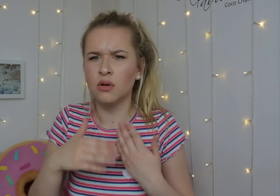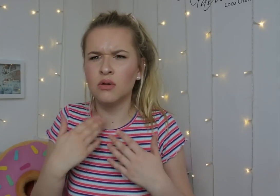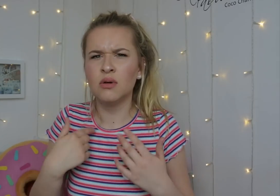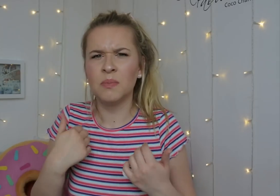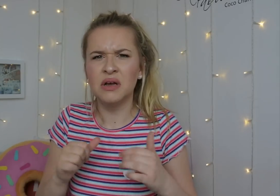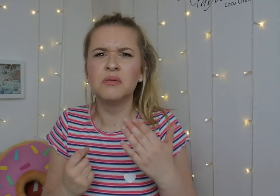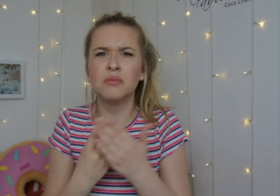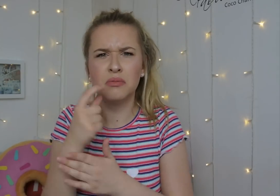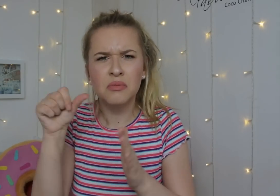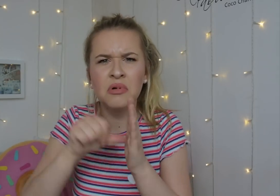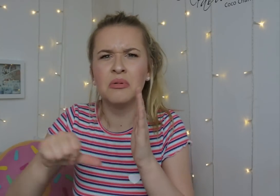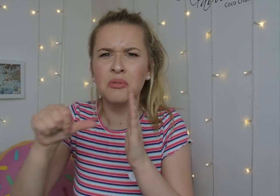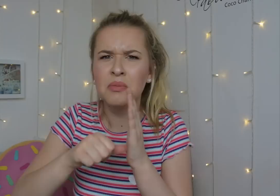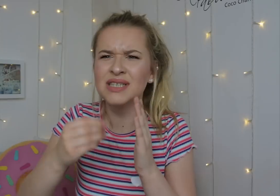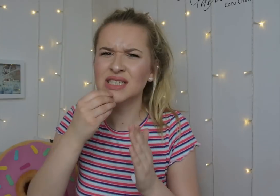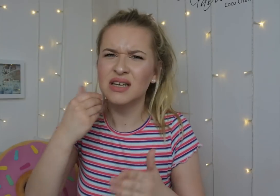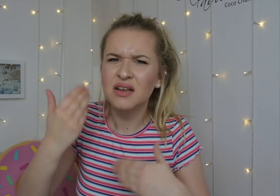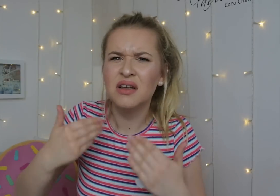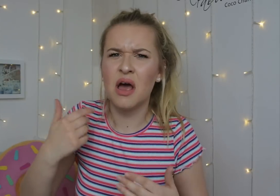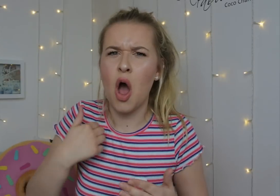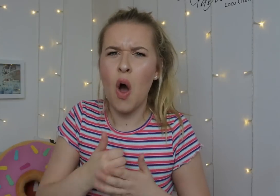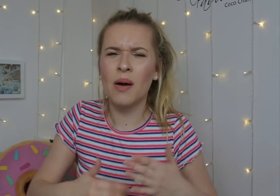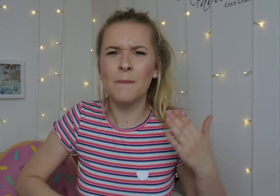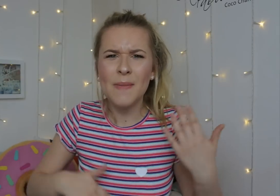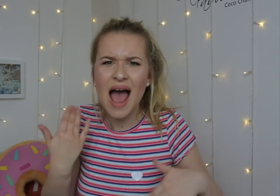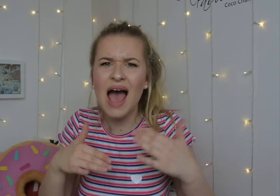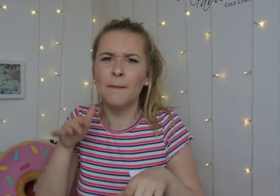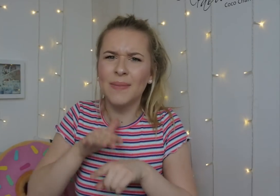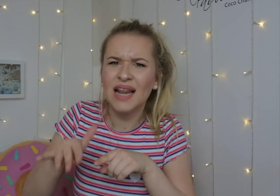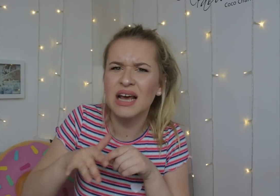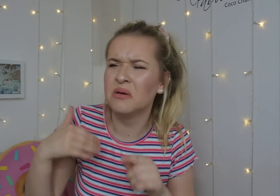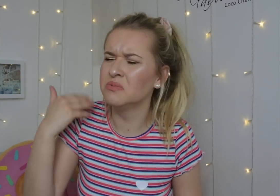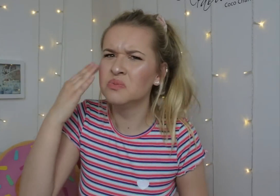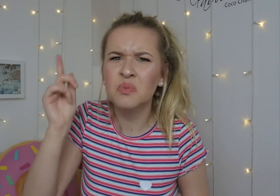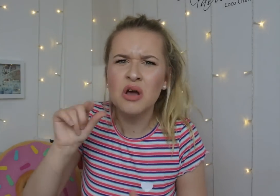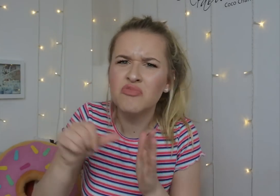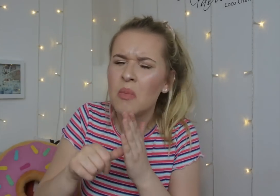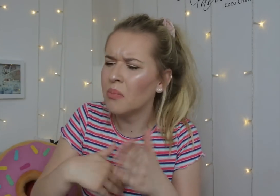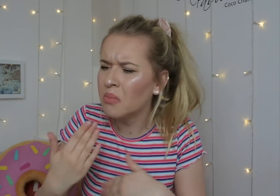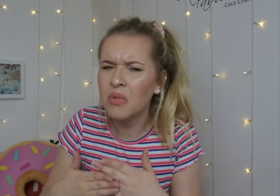I was always having problems with my tummy , being in pain and bleeding, I didn't know why I had these problems